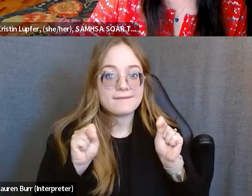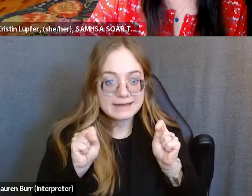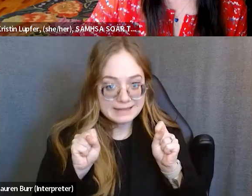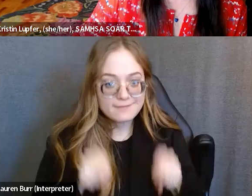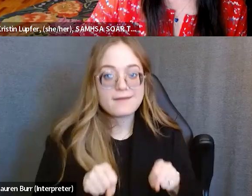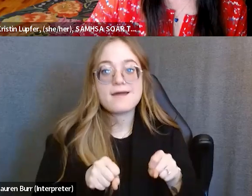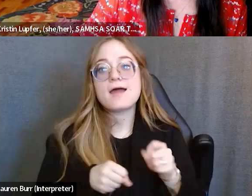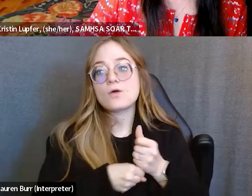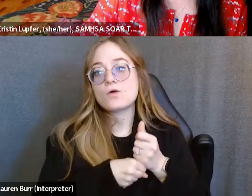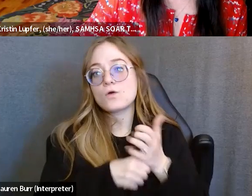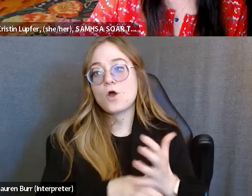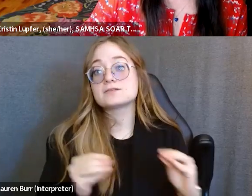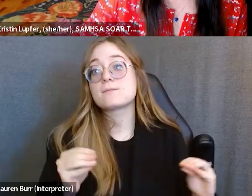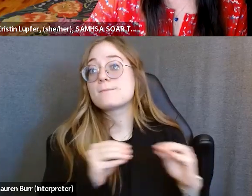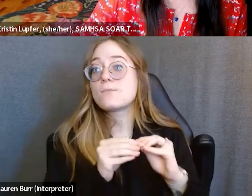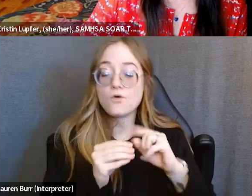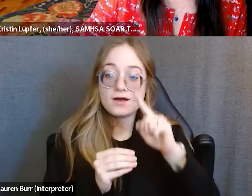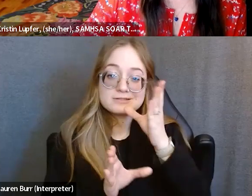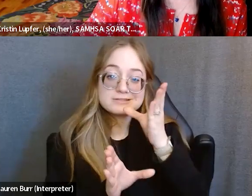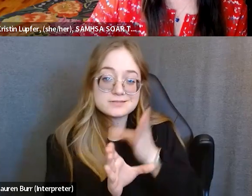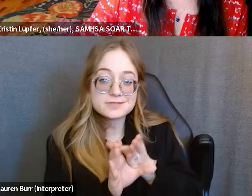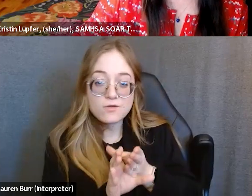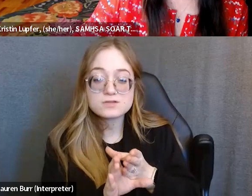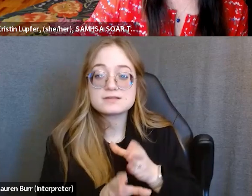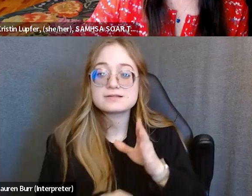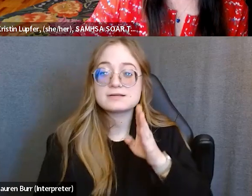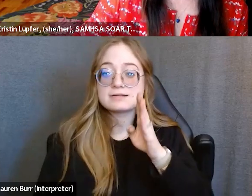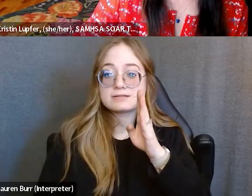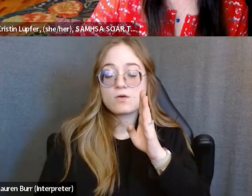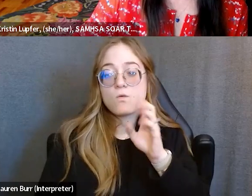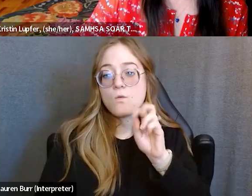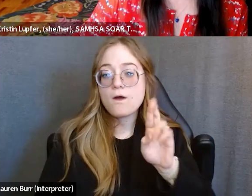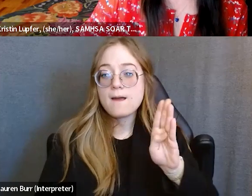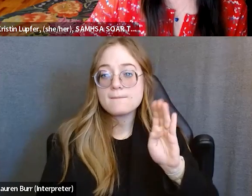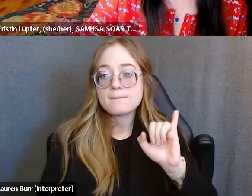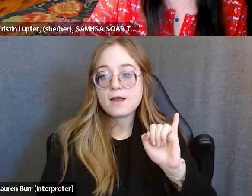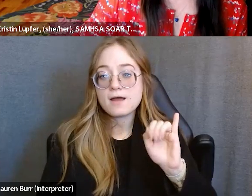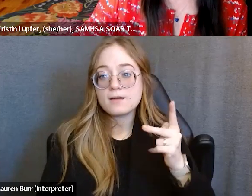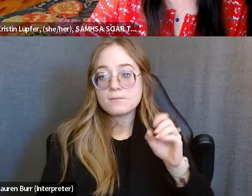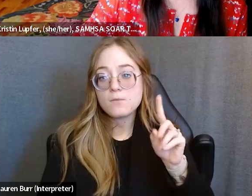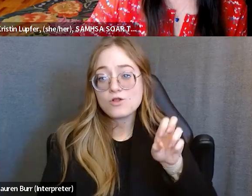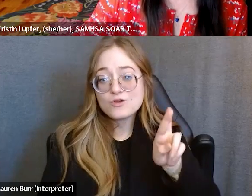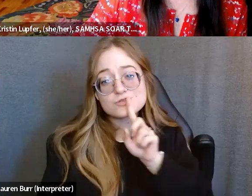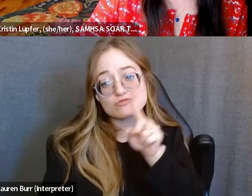like psychosis and bipolar disorder. So it's really hard to say what the true underlying causes